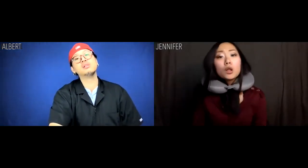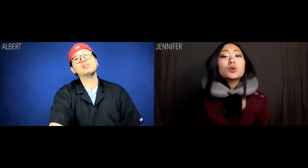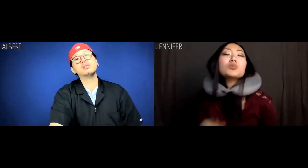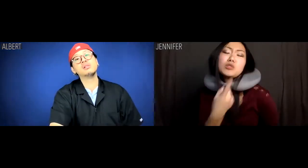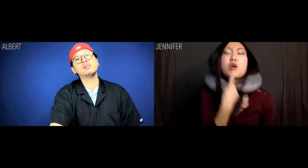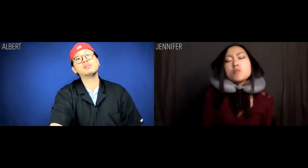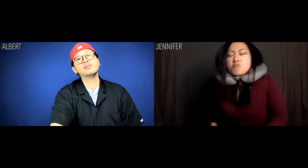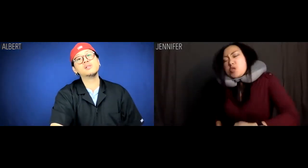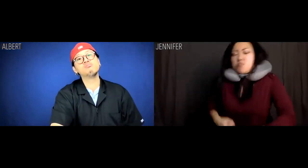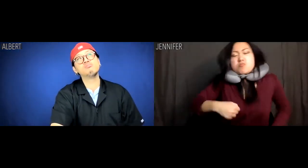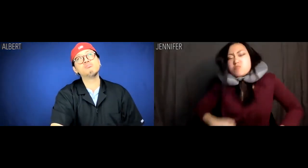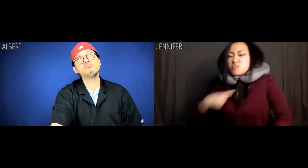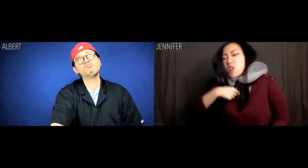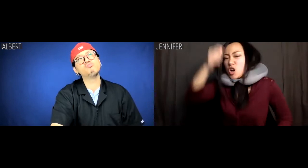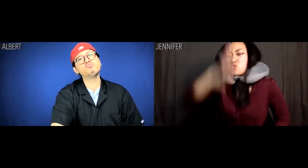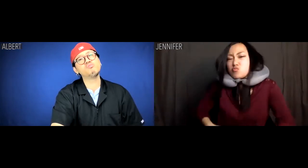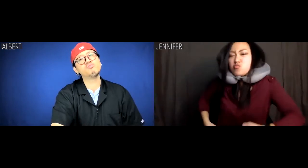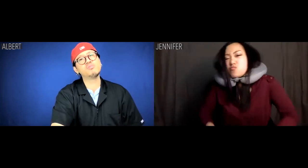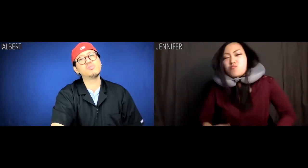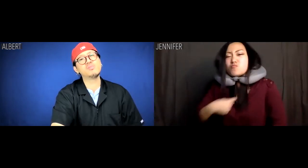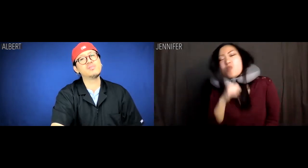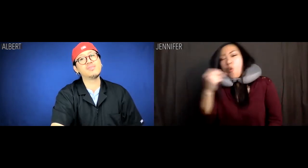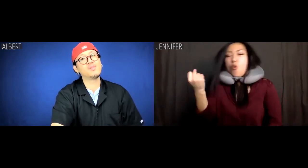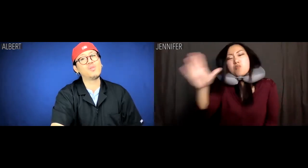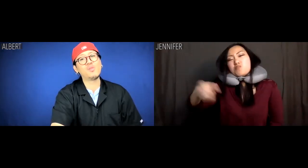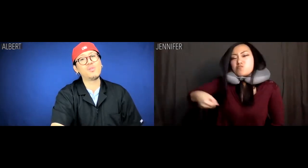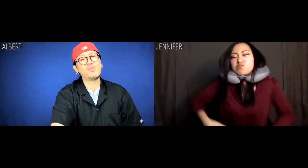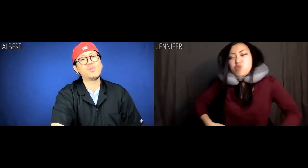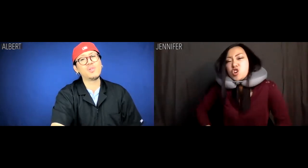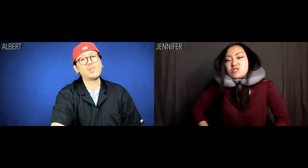and then you said, well, I'm a dude, I'm not holding your purse.